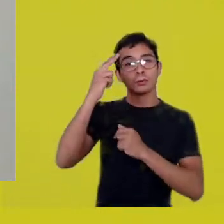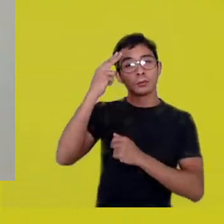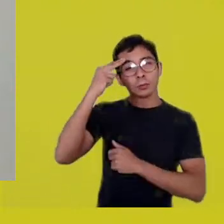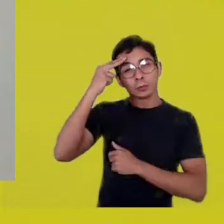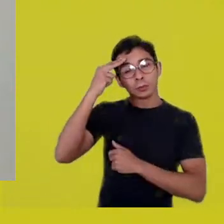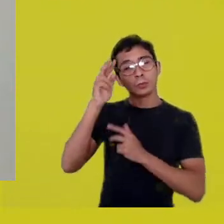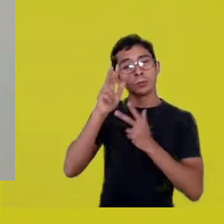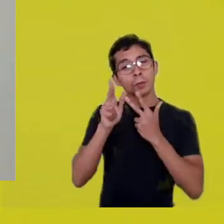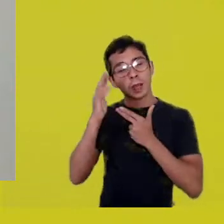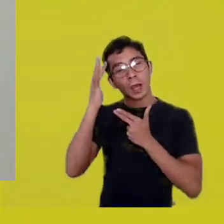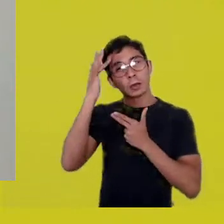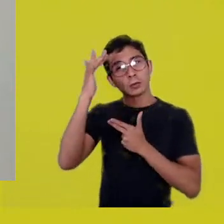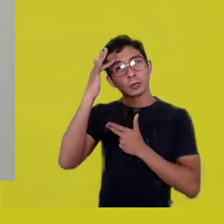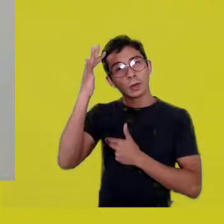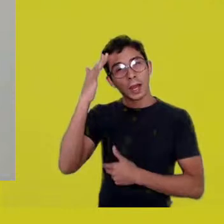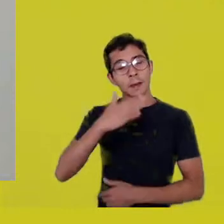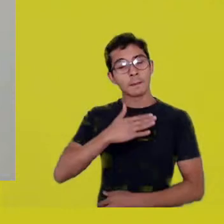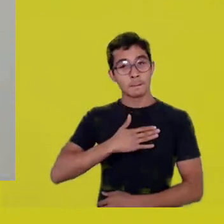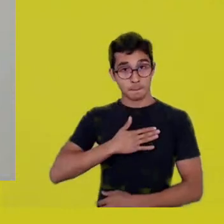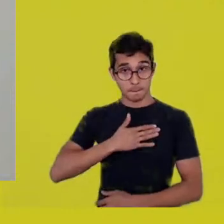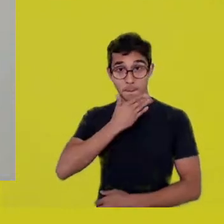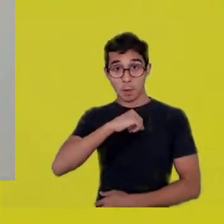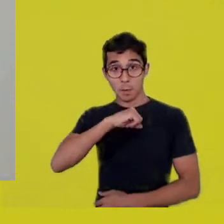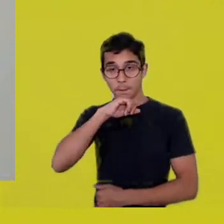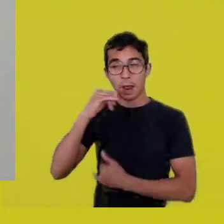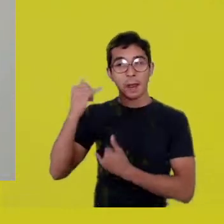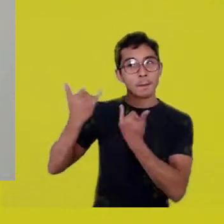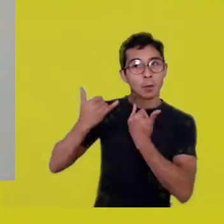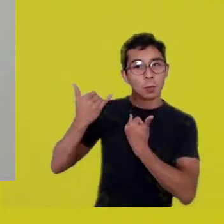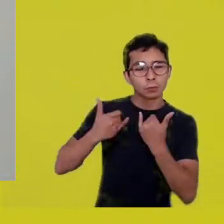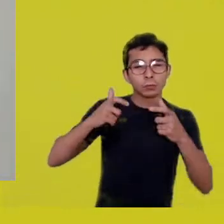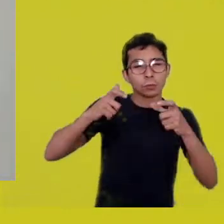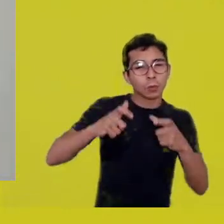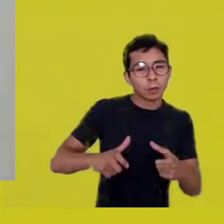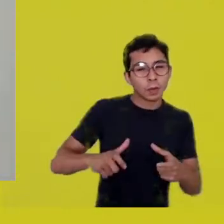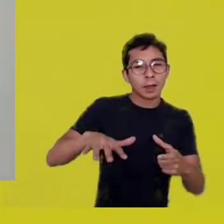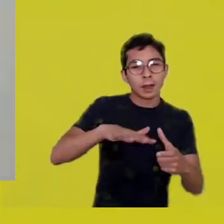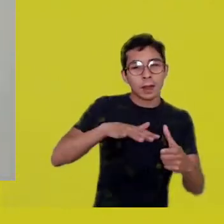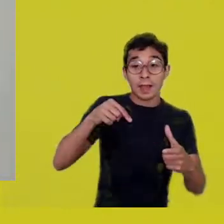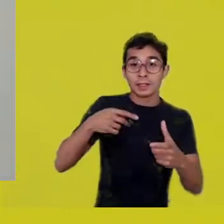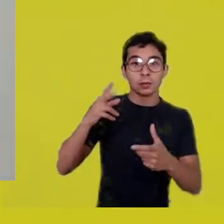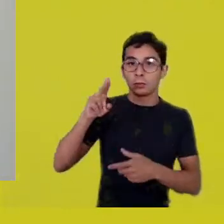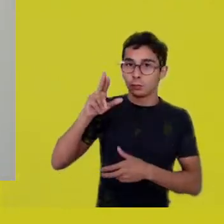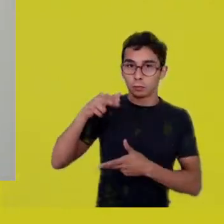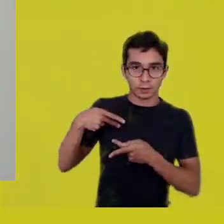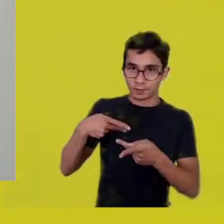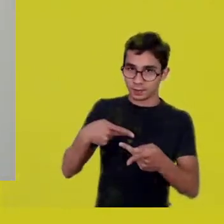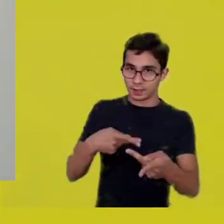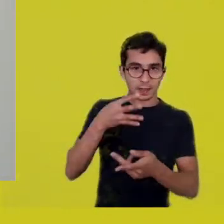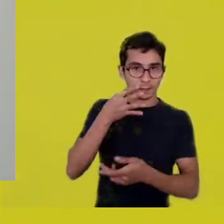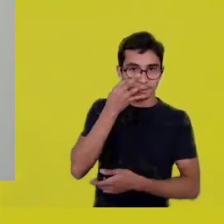and I hadn’t visited physically this place he showed me in the dream yet,